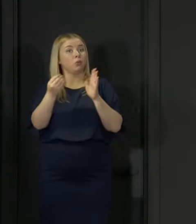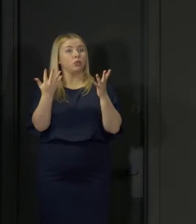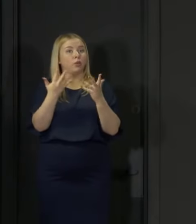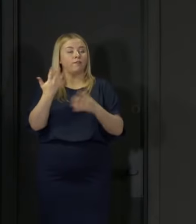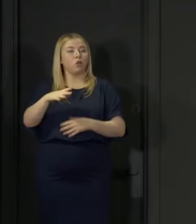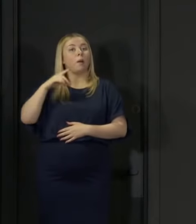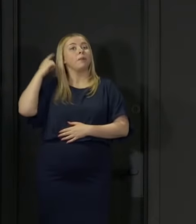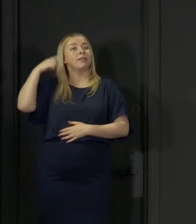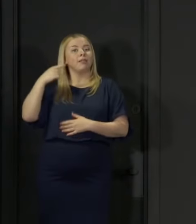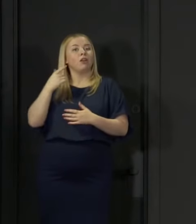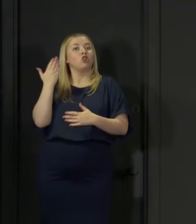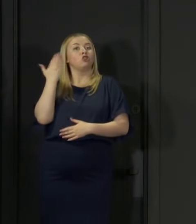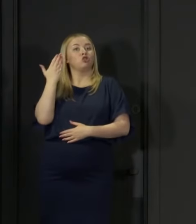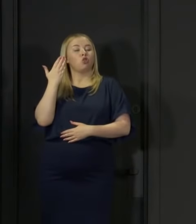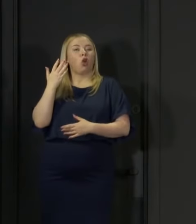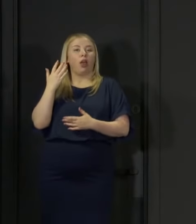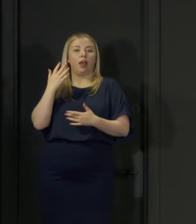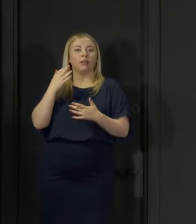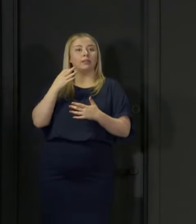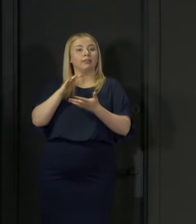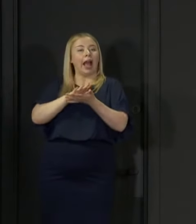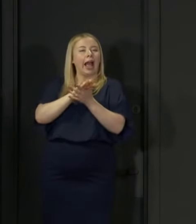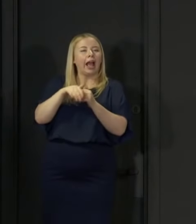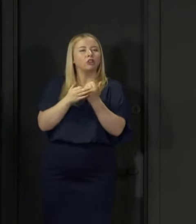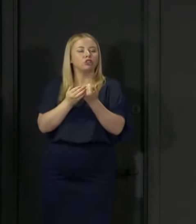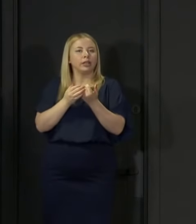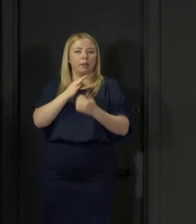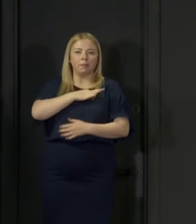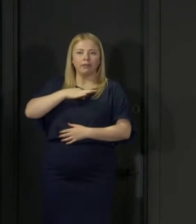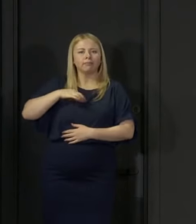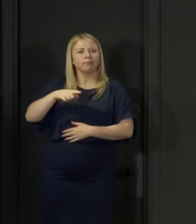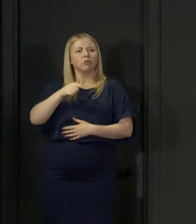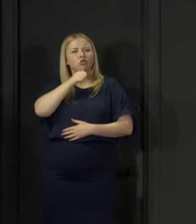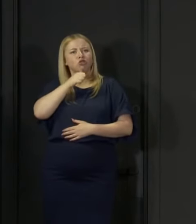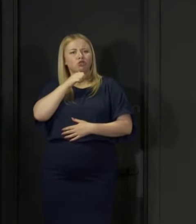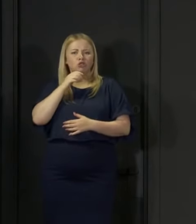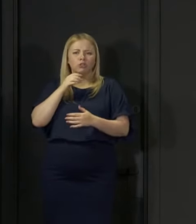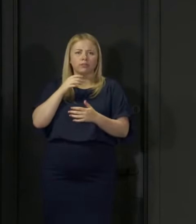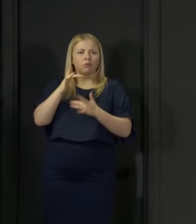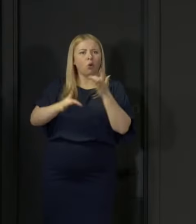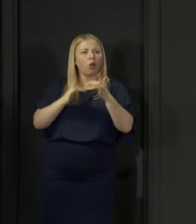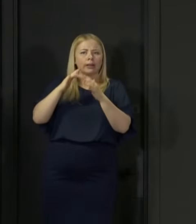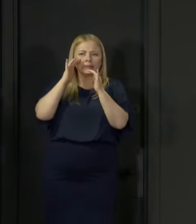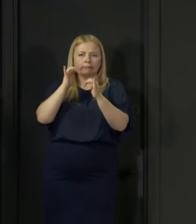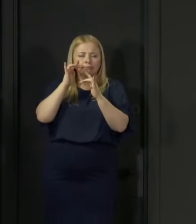Medicine and it involves using online surveys to gather information about people's social behaviour.